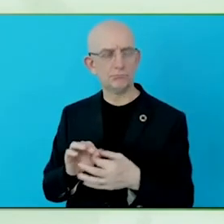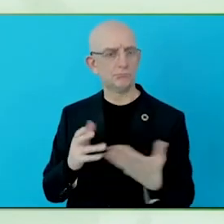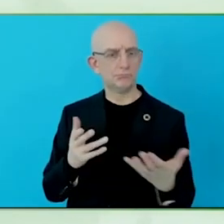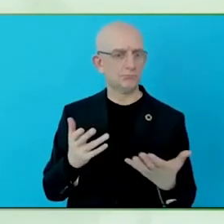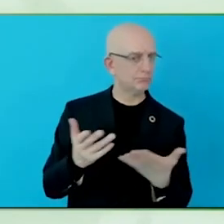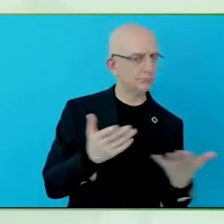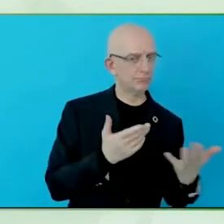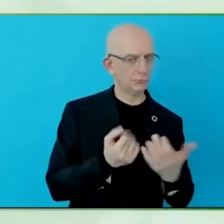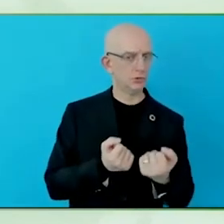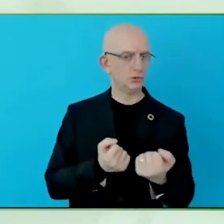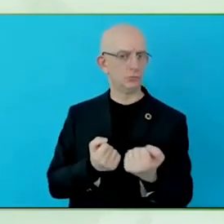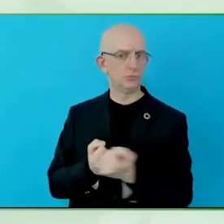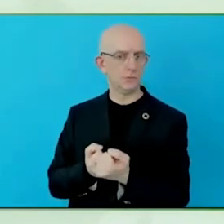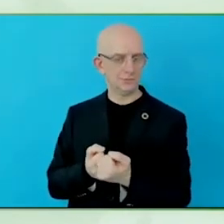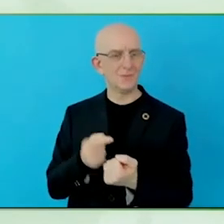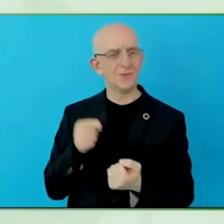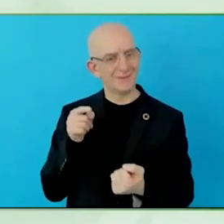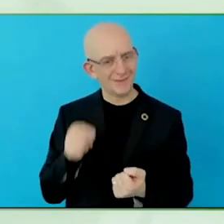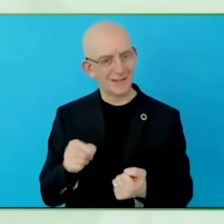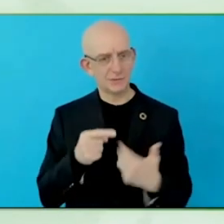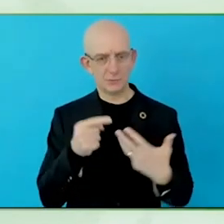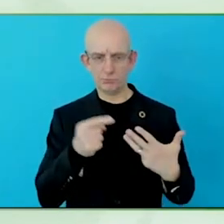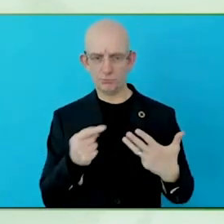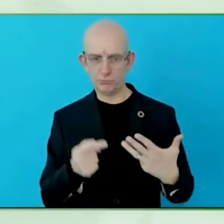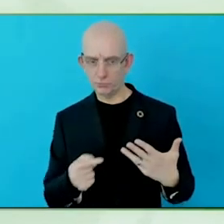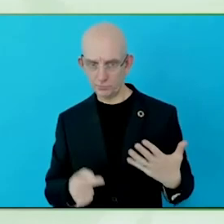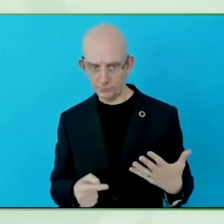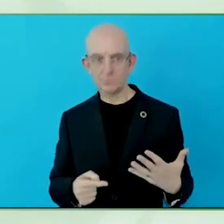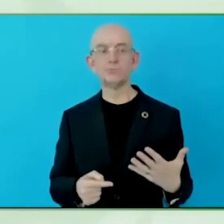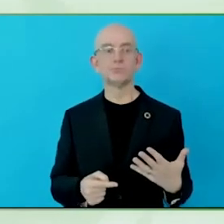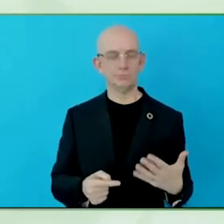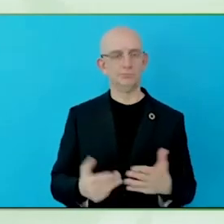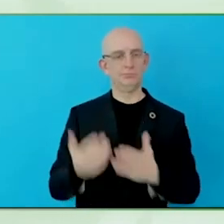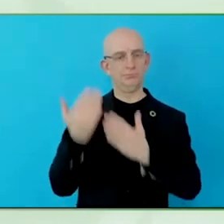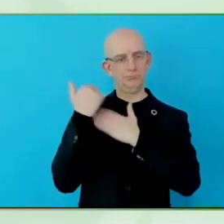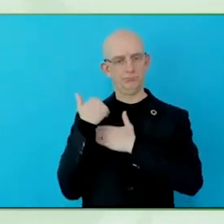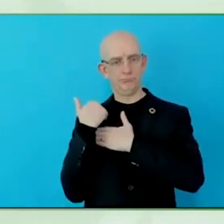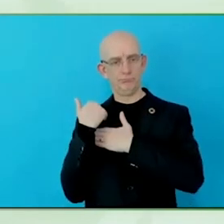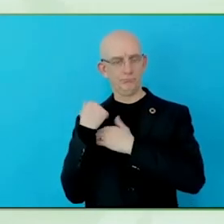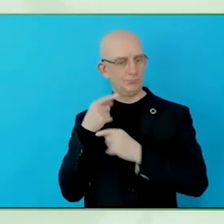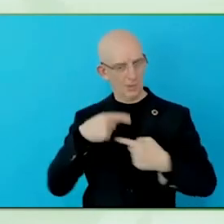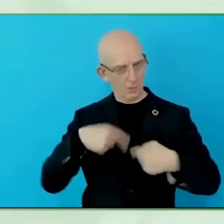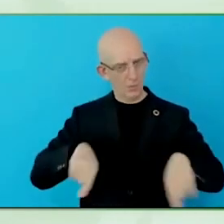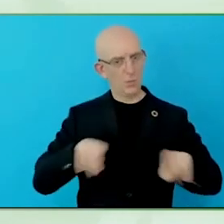because it is not about just responsibility of ING to make our